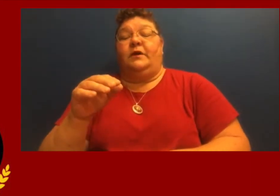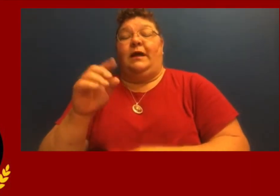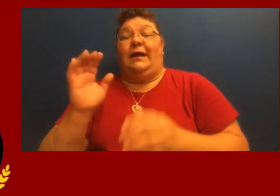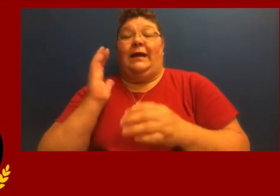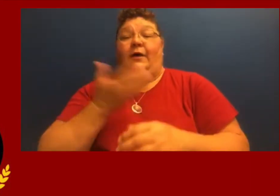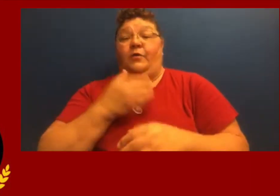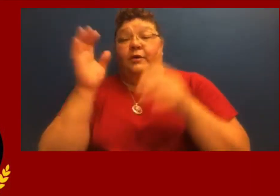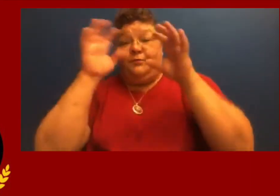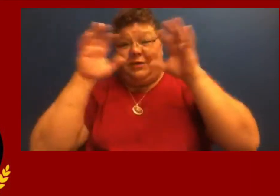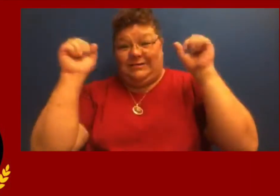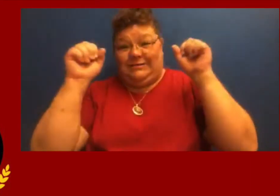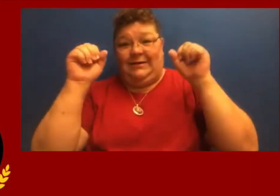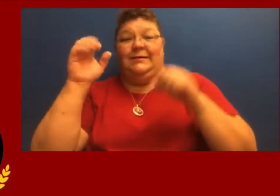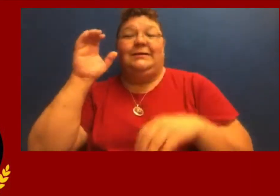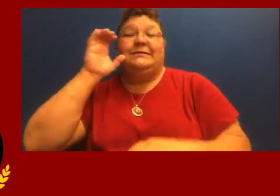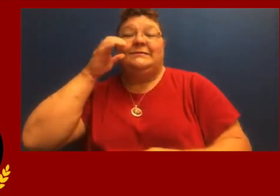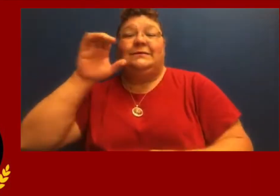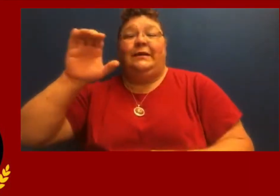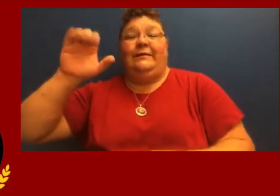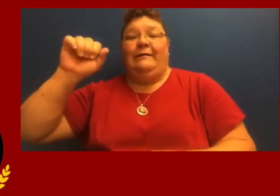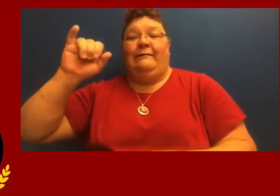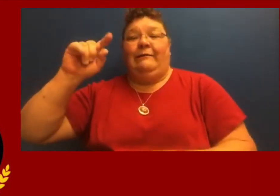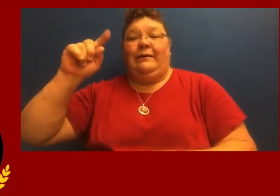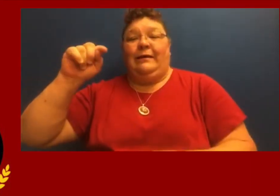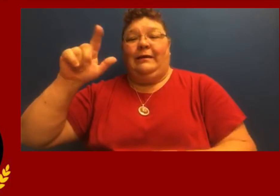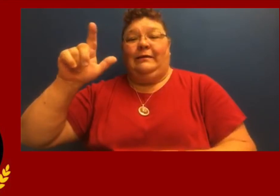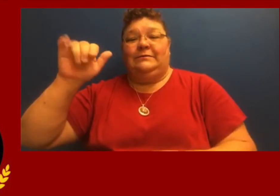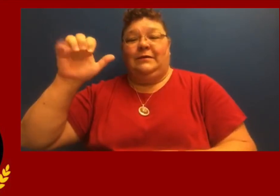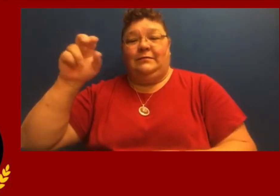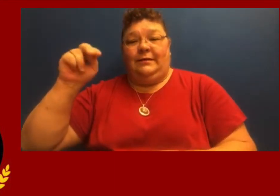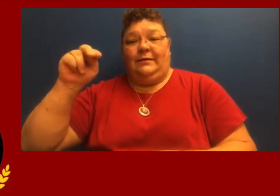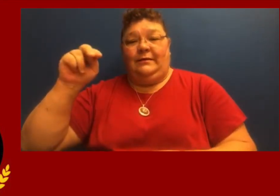Our president is Caitlyn Buchman.